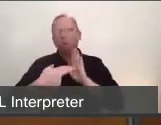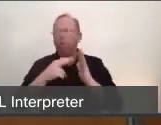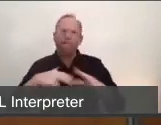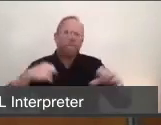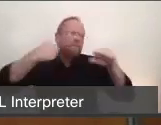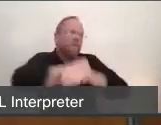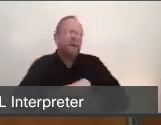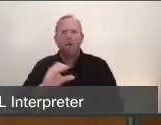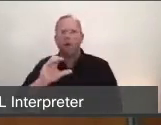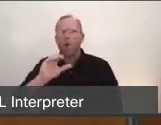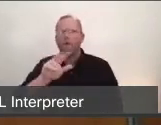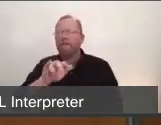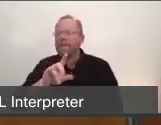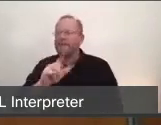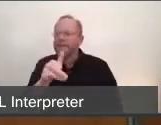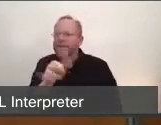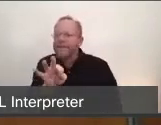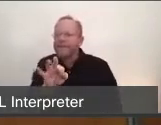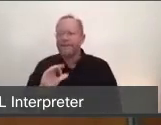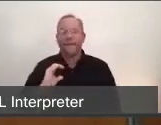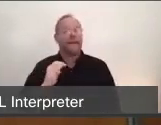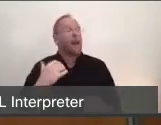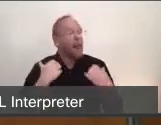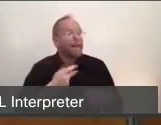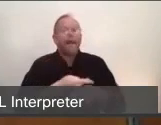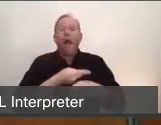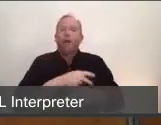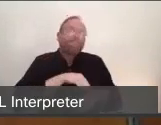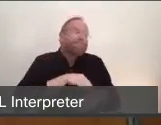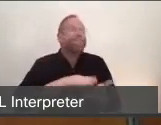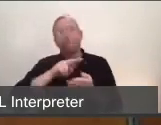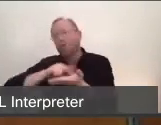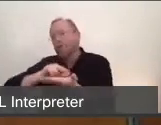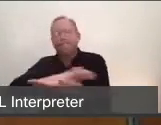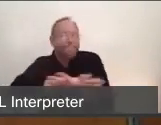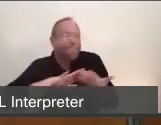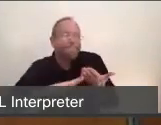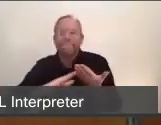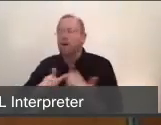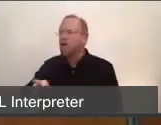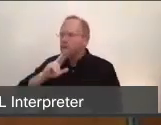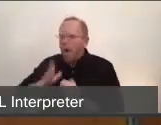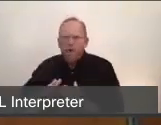Our healthcare workers, our first responders, our dispatchers who are taking the calls,